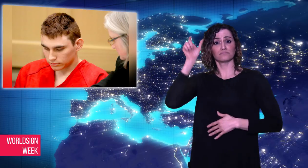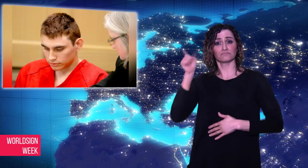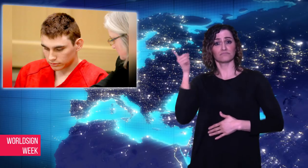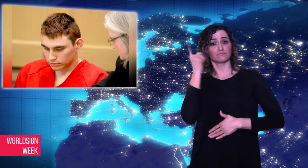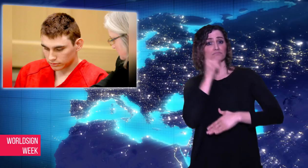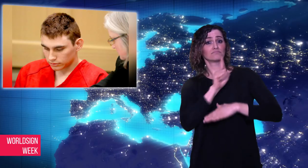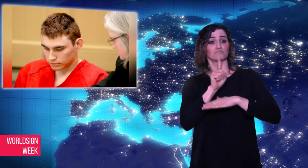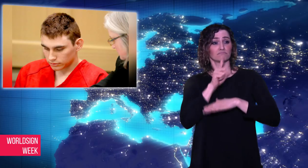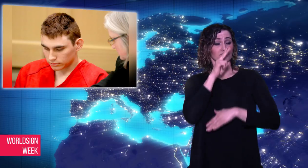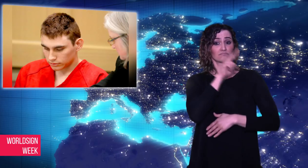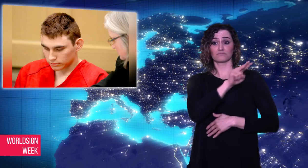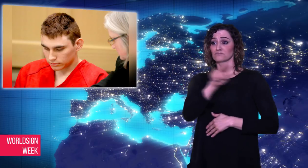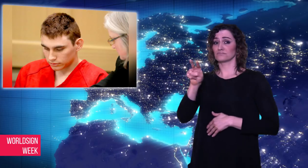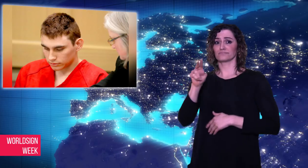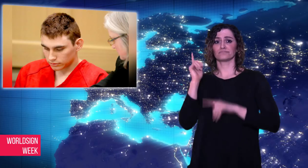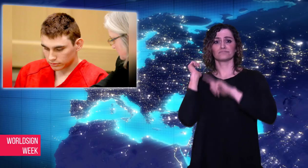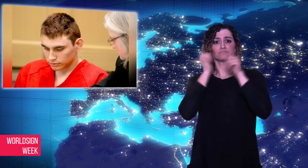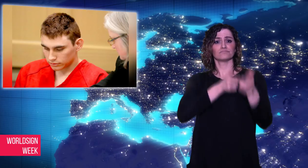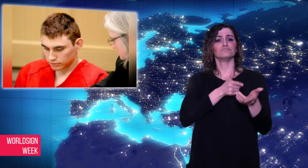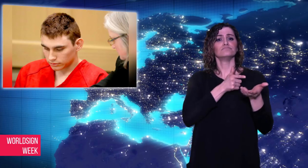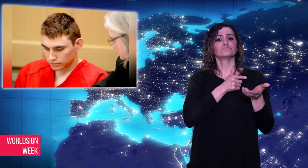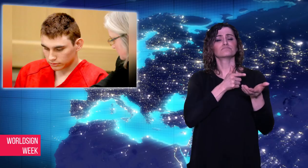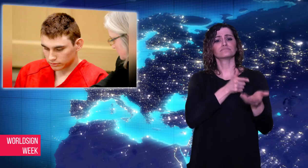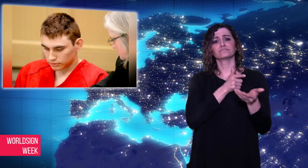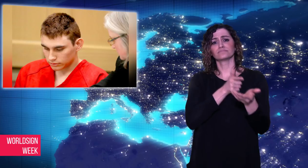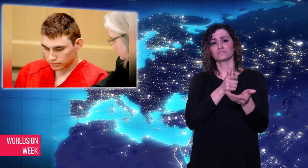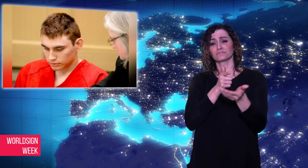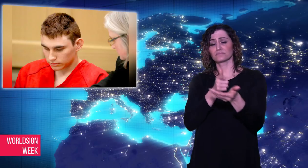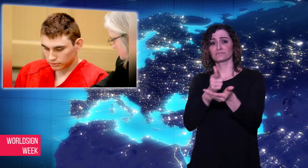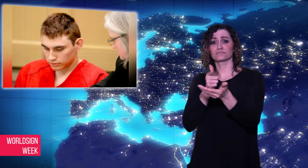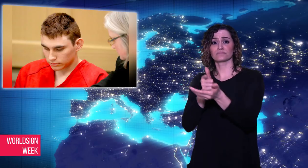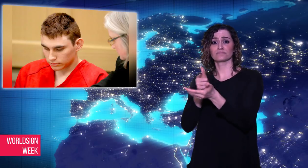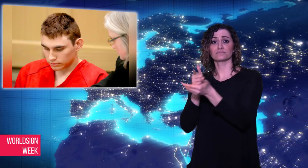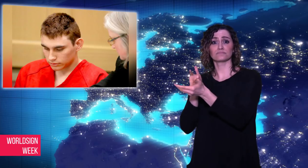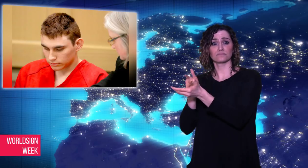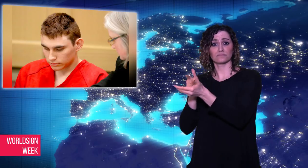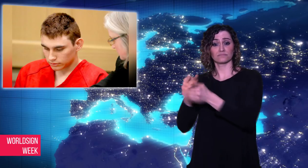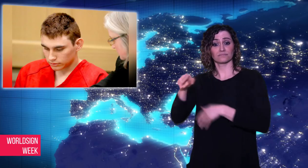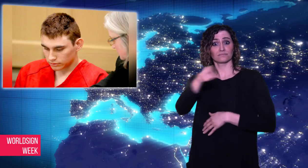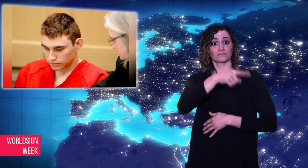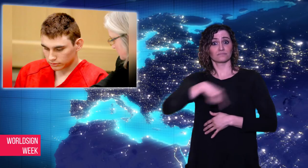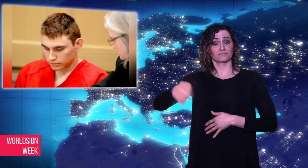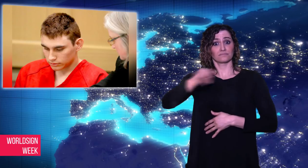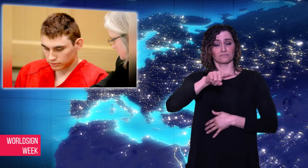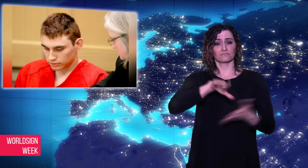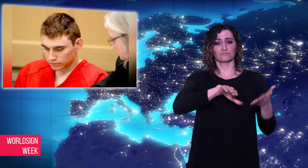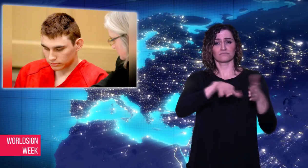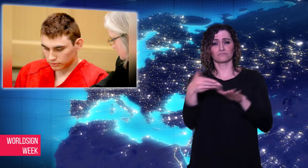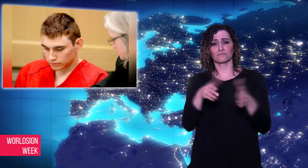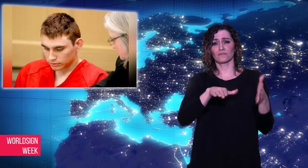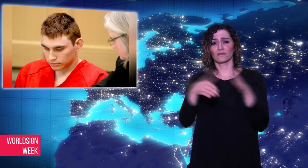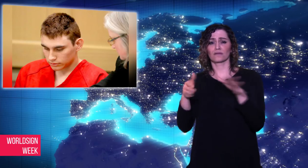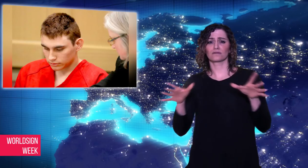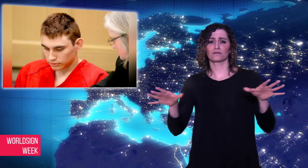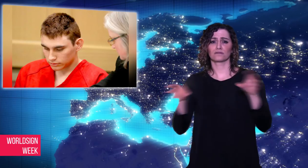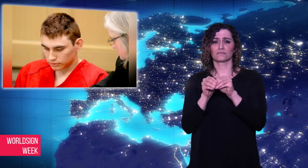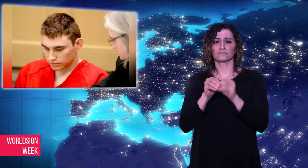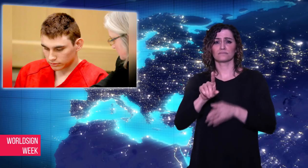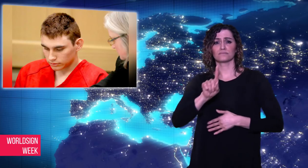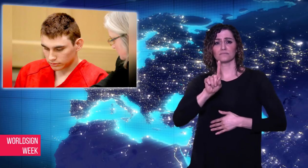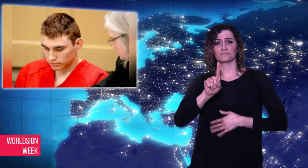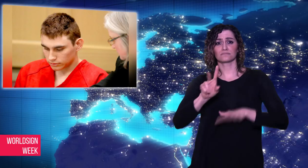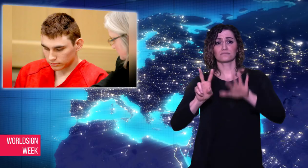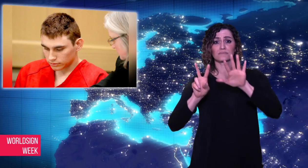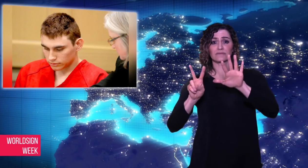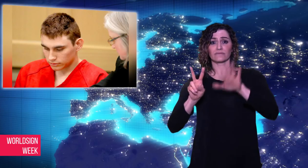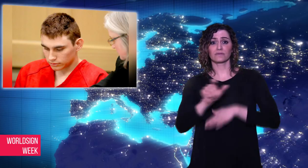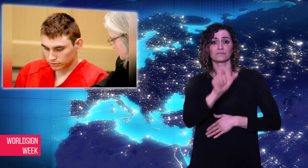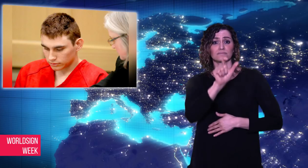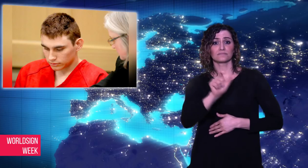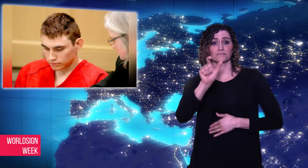The police arrested Cruz an hour after